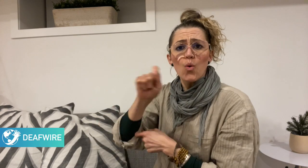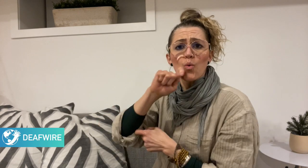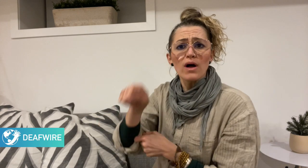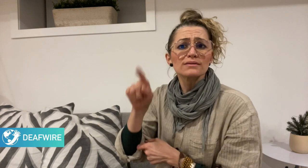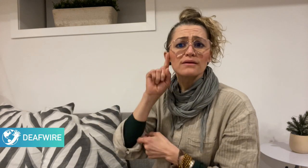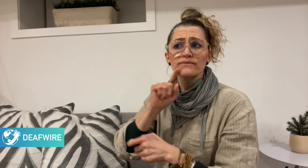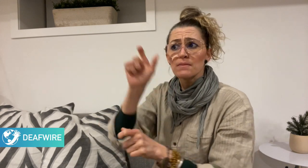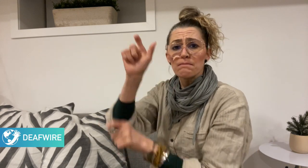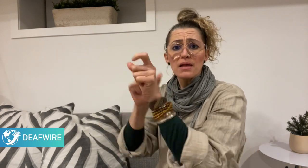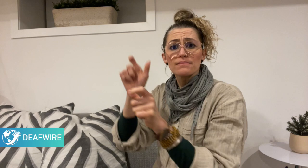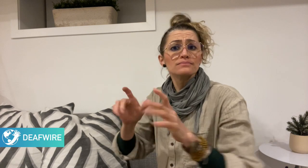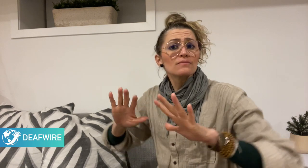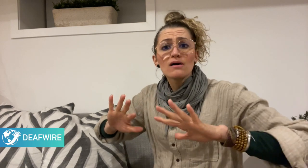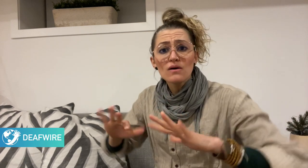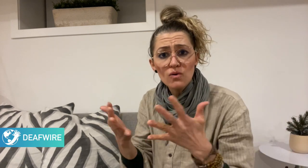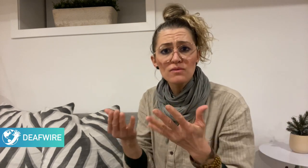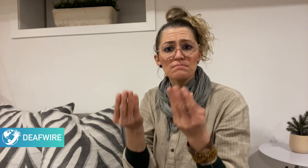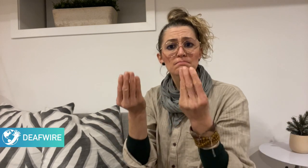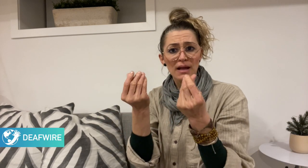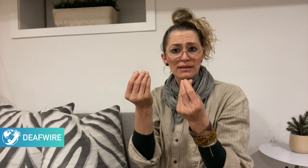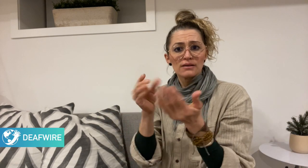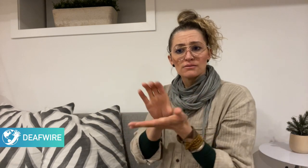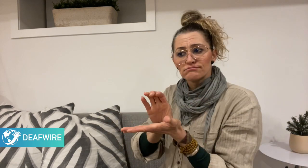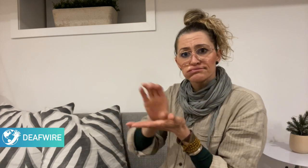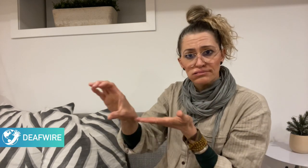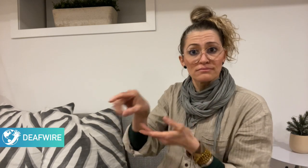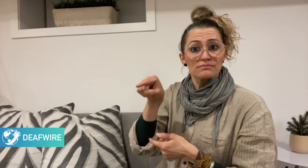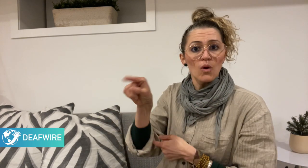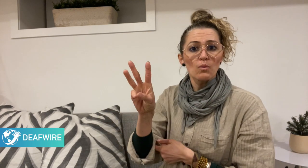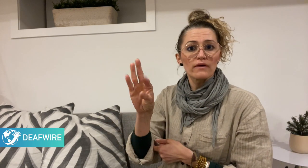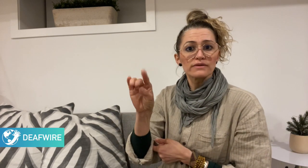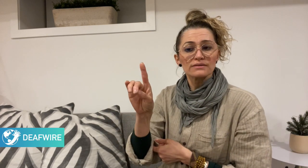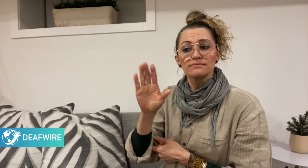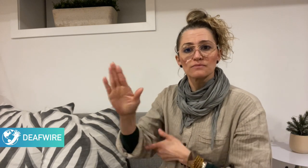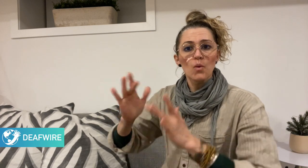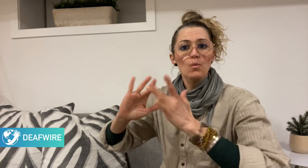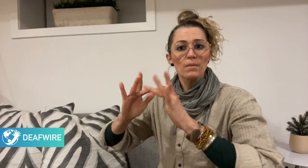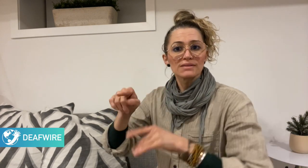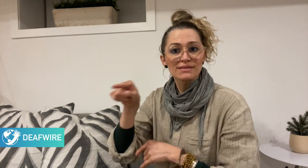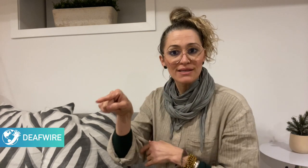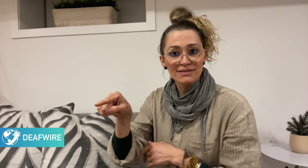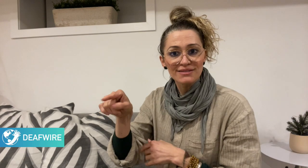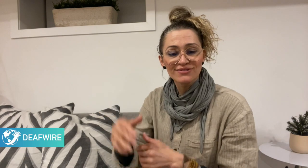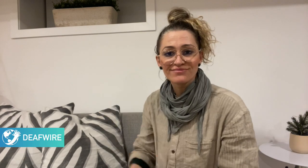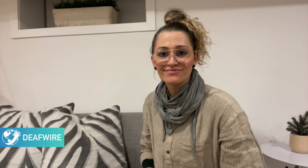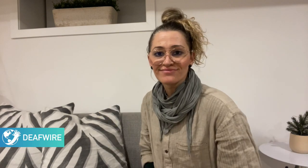You can support Ukrainian Deaf people by donating on the WFD website.